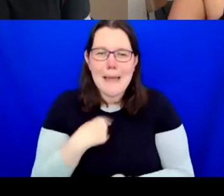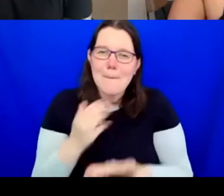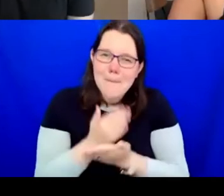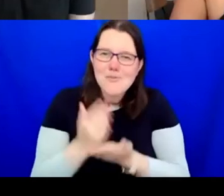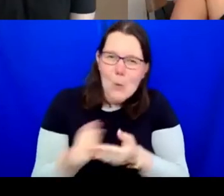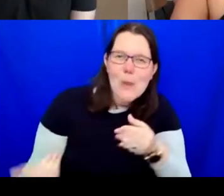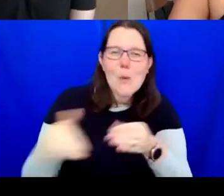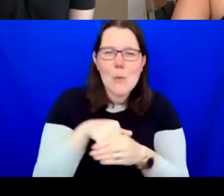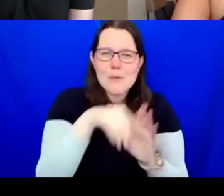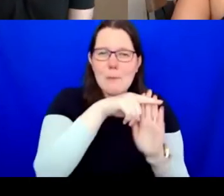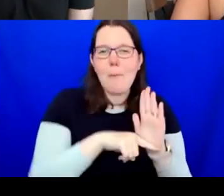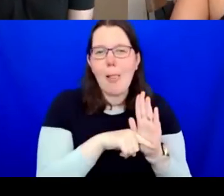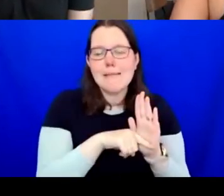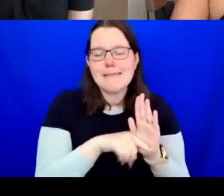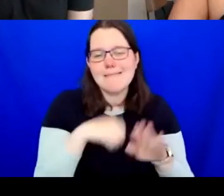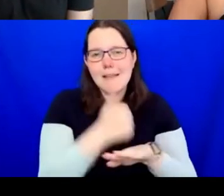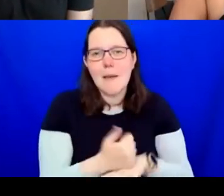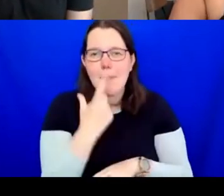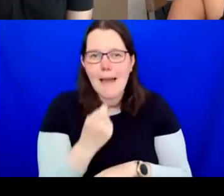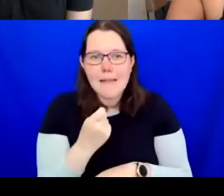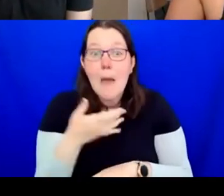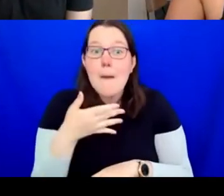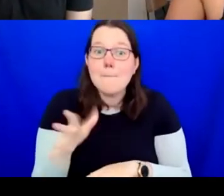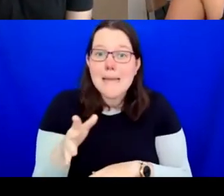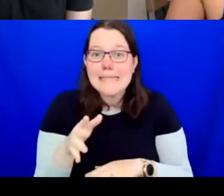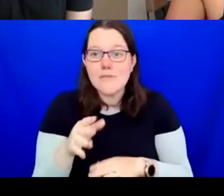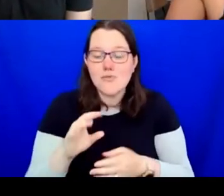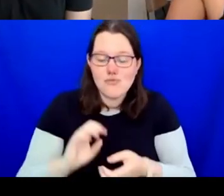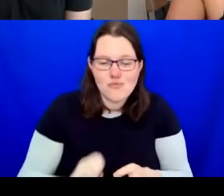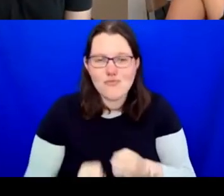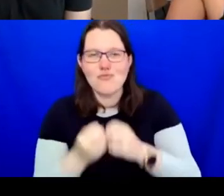Social Justice Curriculum, where all staff have to take essential anti racism and